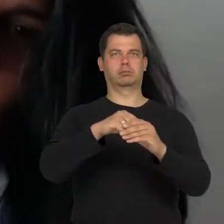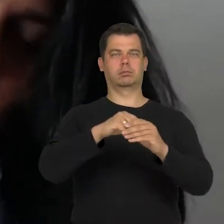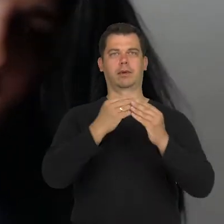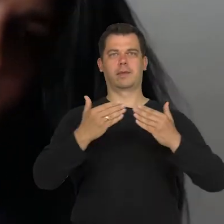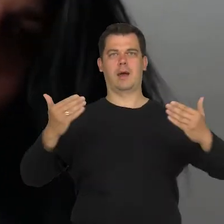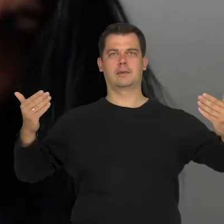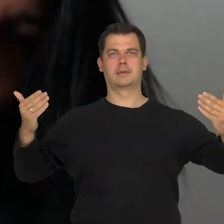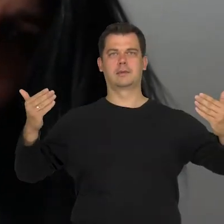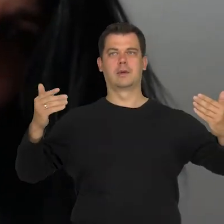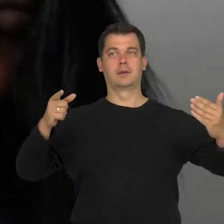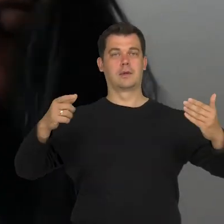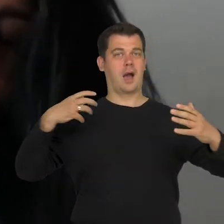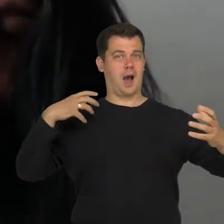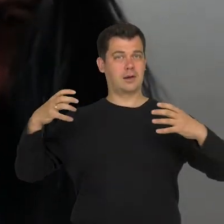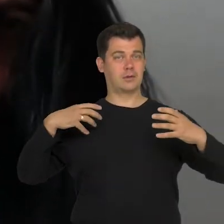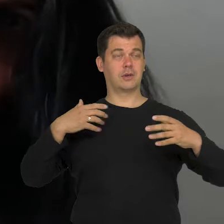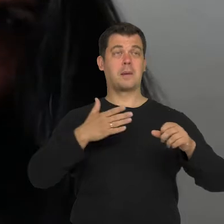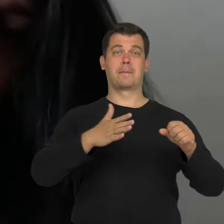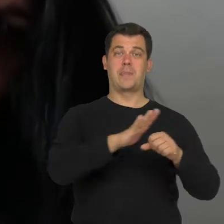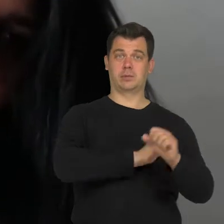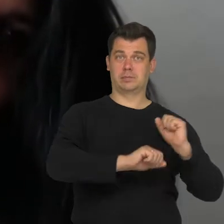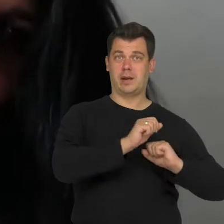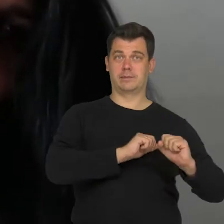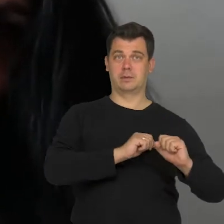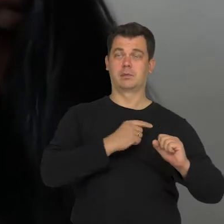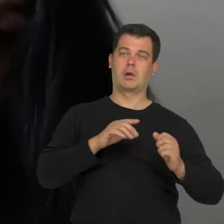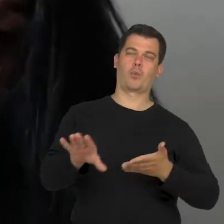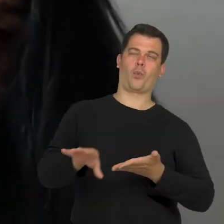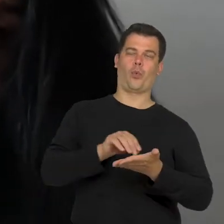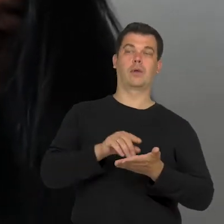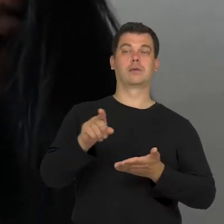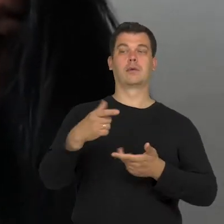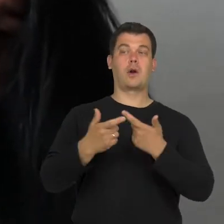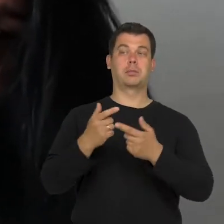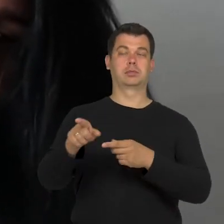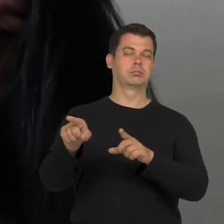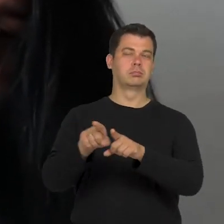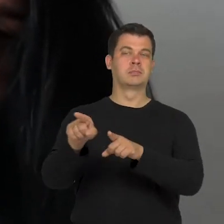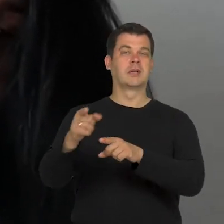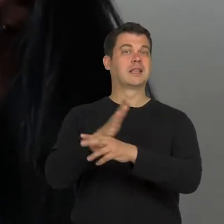by an able-bodied actors who play characters with disabilities.